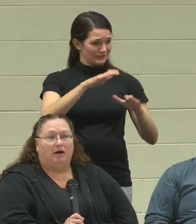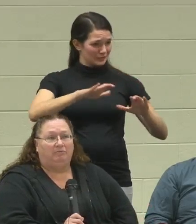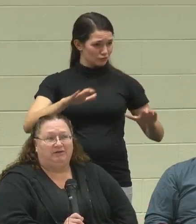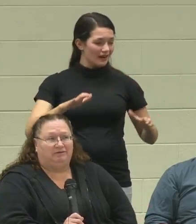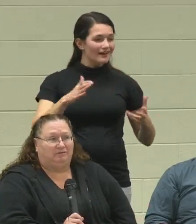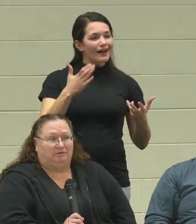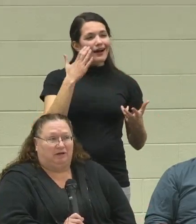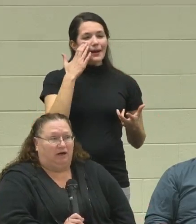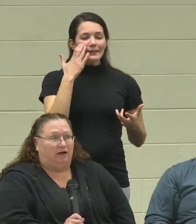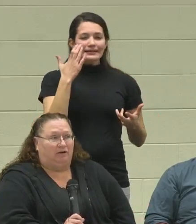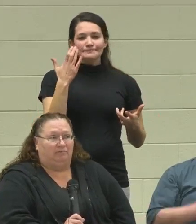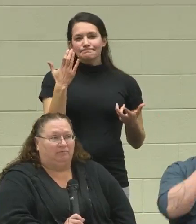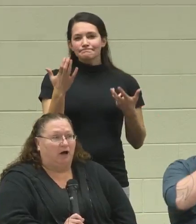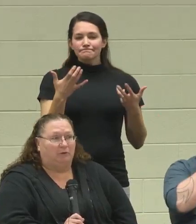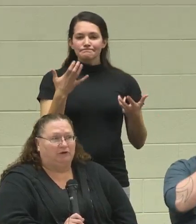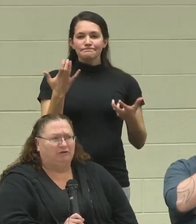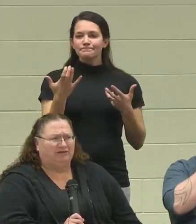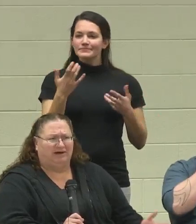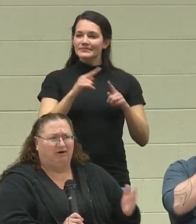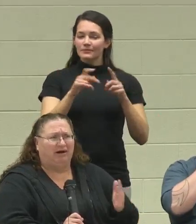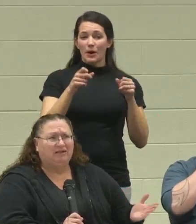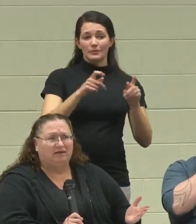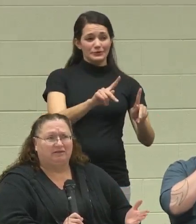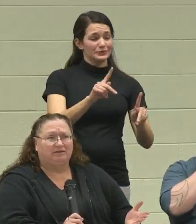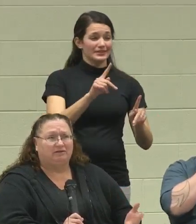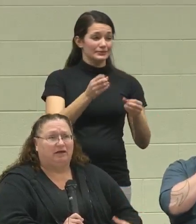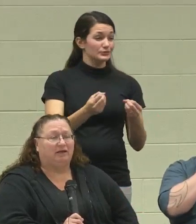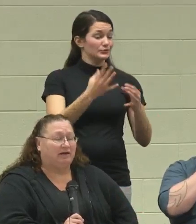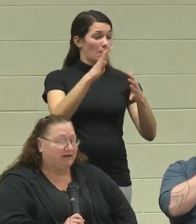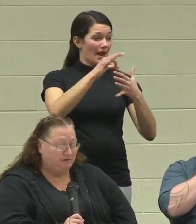I mean, the opportunities are endless, and like I keep